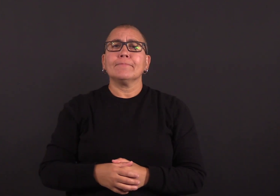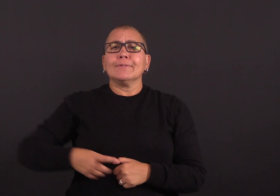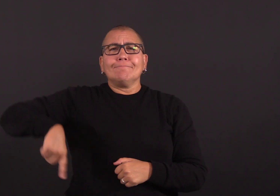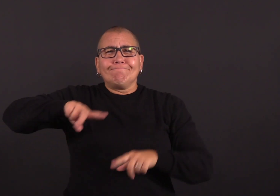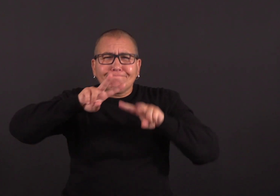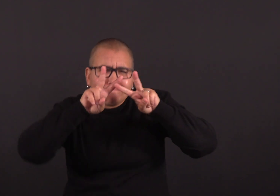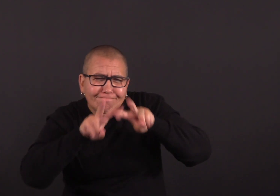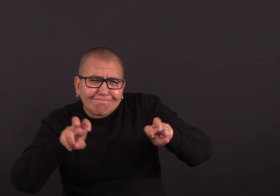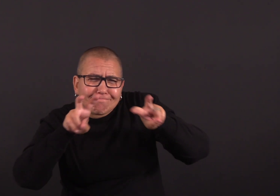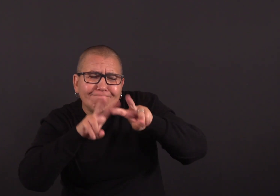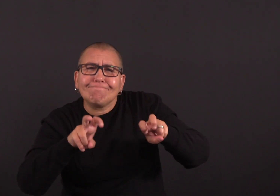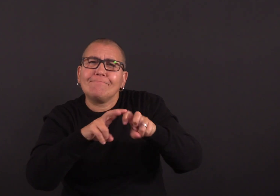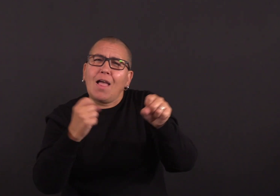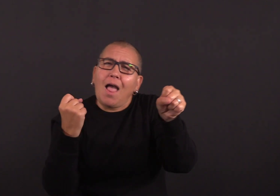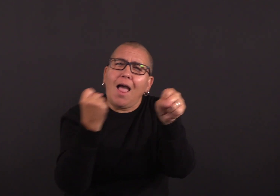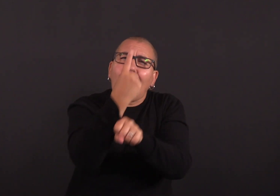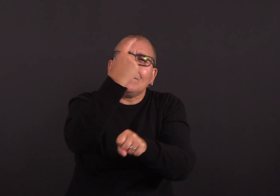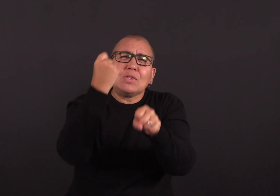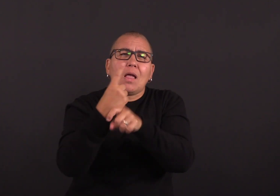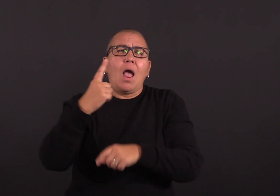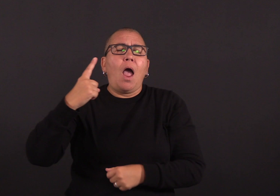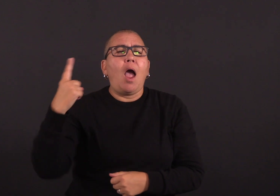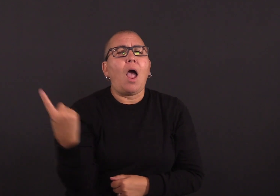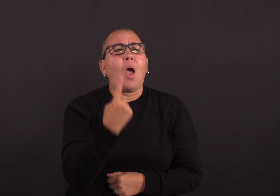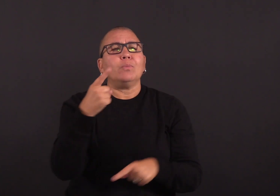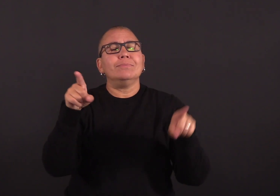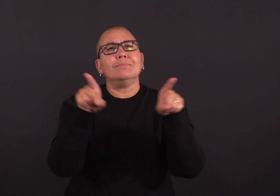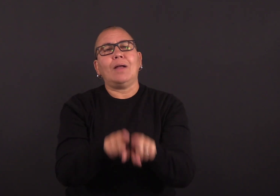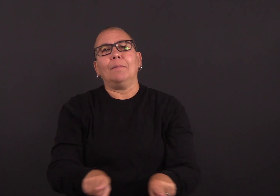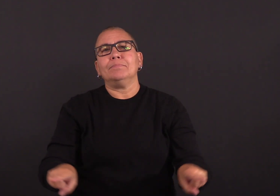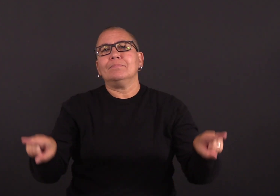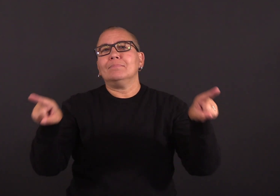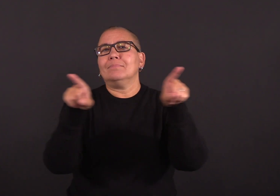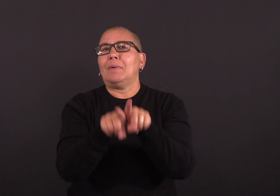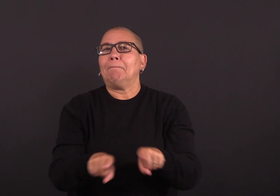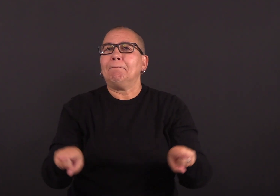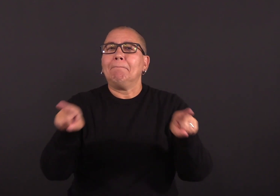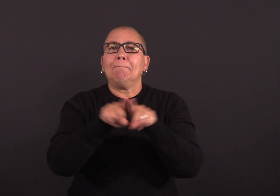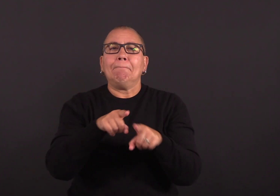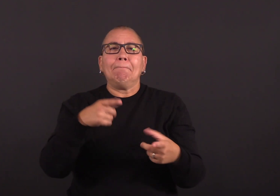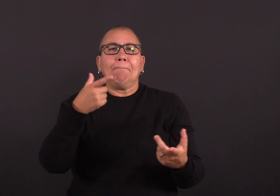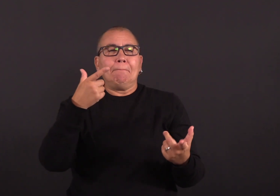and the new booster shot, there will be a far less significant rise in COVID-19